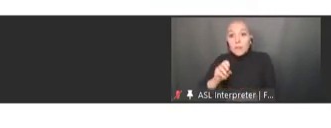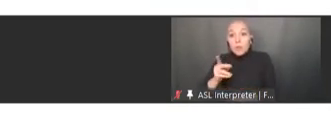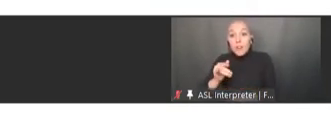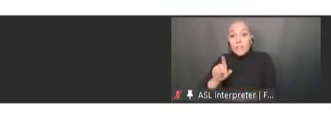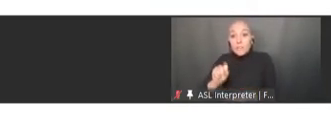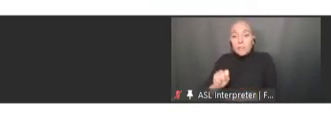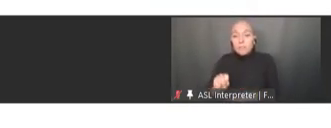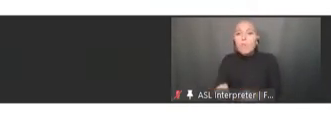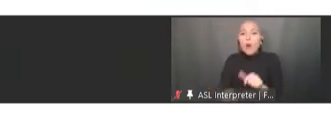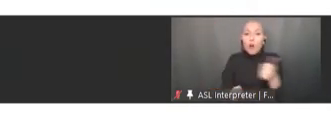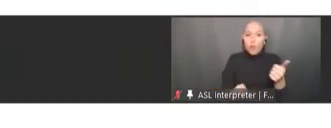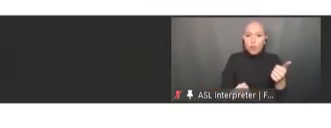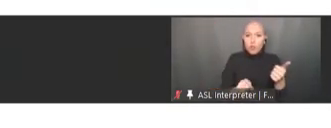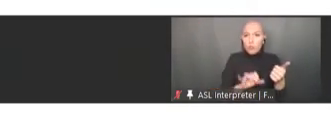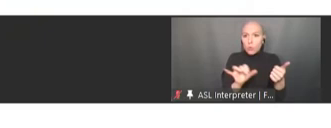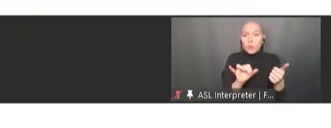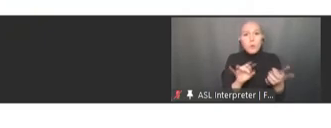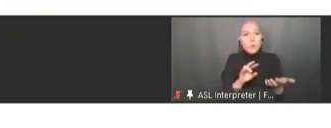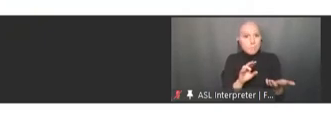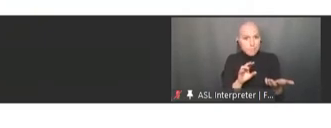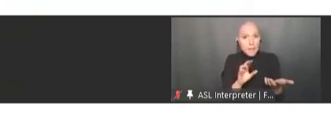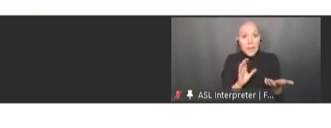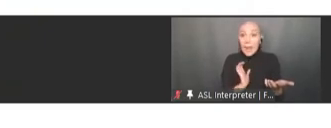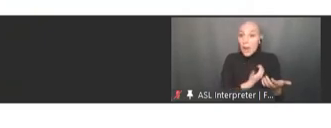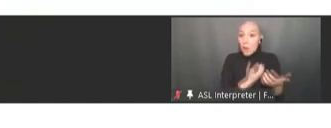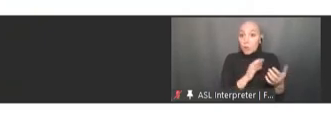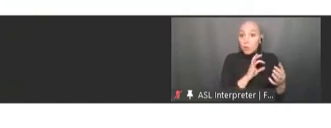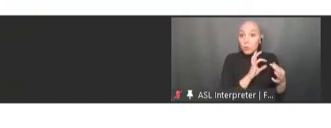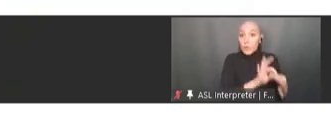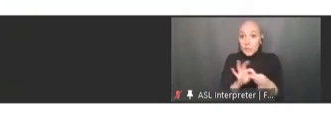a relationship with each others and our relationships with our governments.